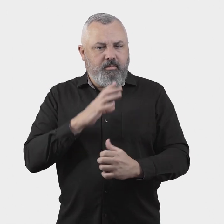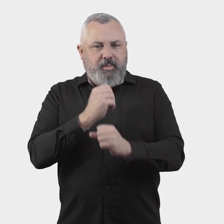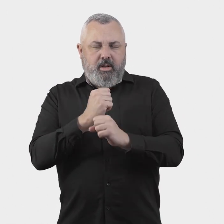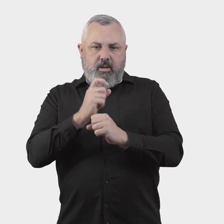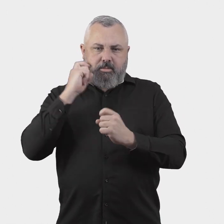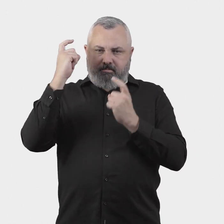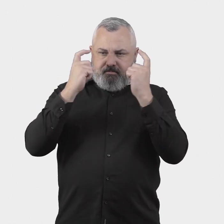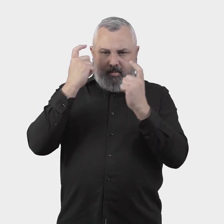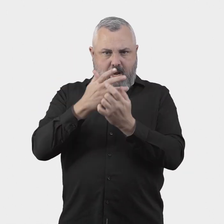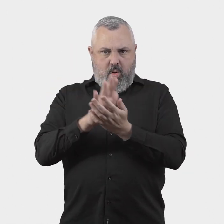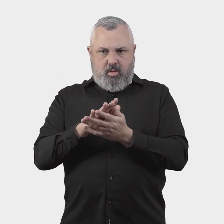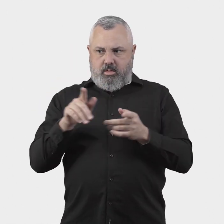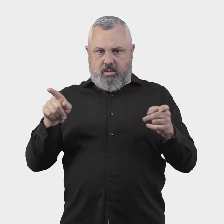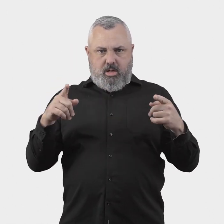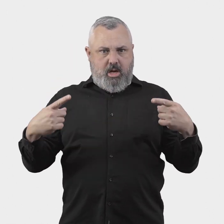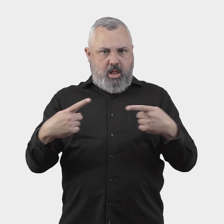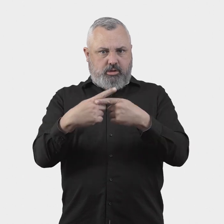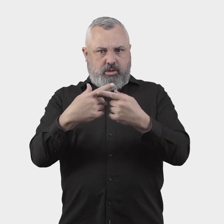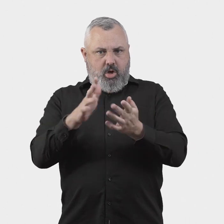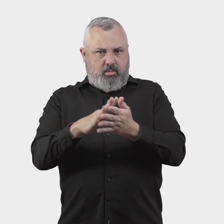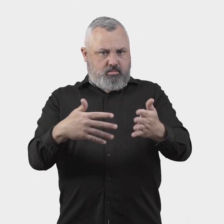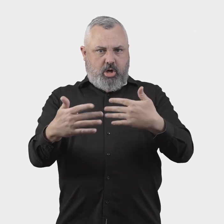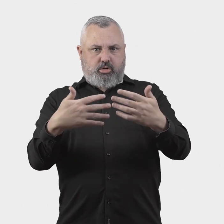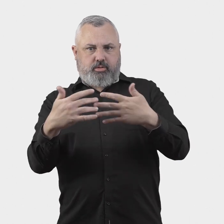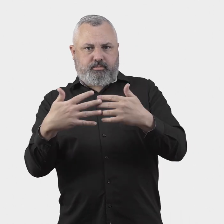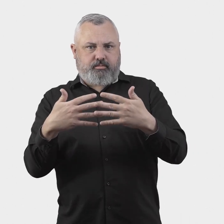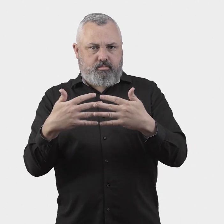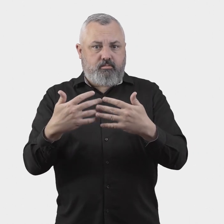The government will consider how to manage this potential overlap in remits through